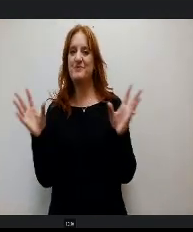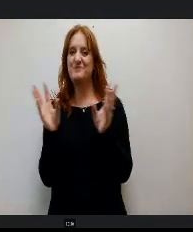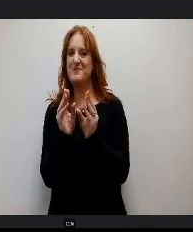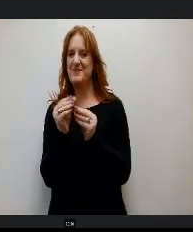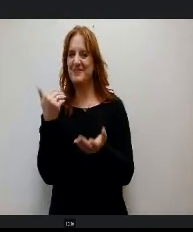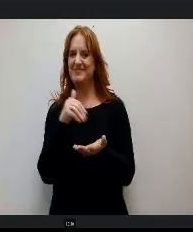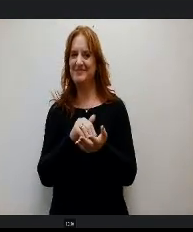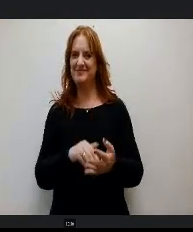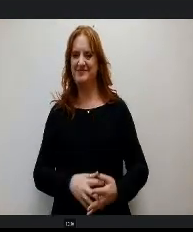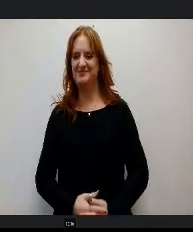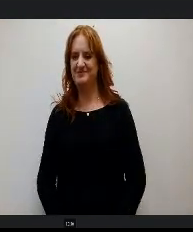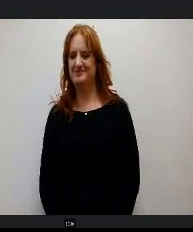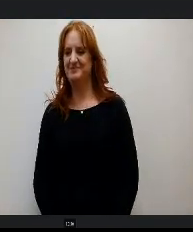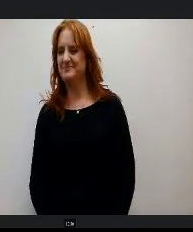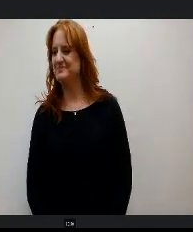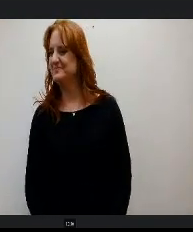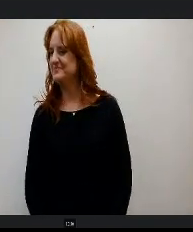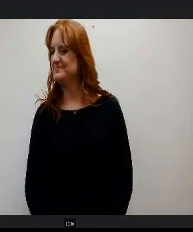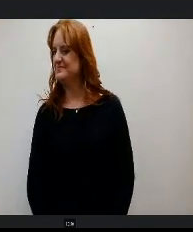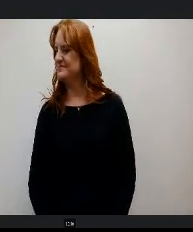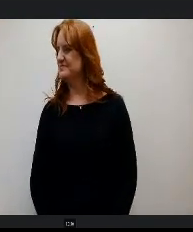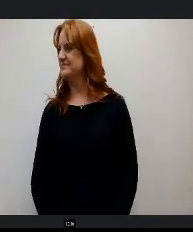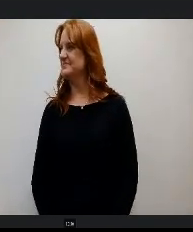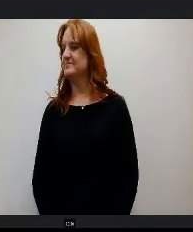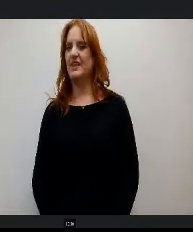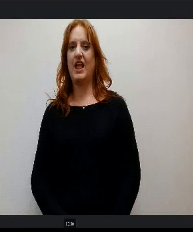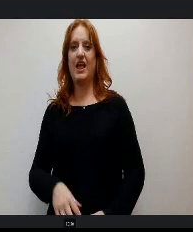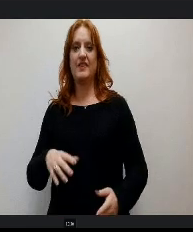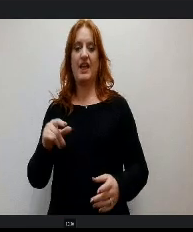Items pulled from the consent agenda There are none.